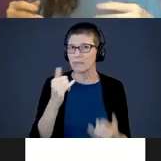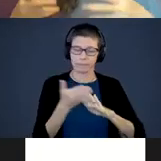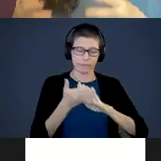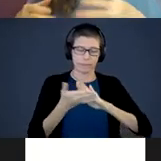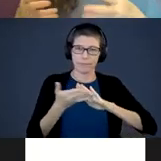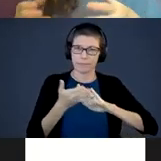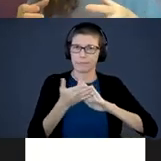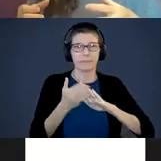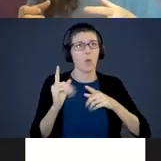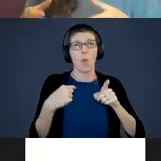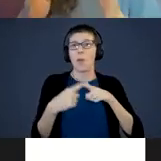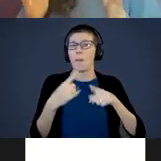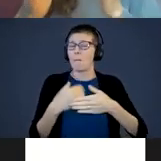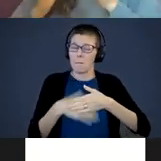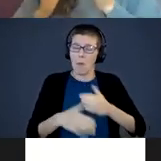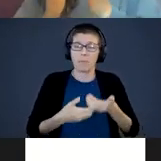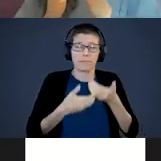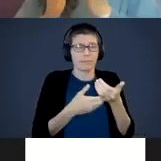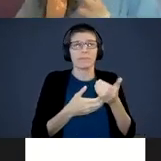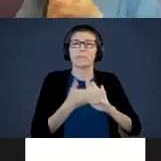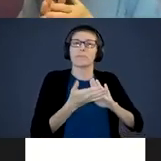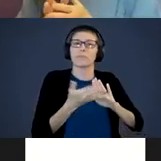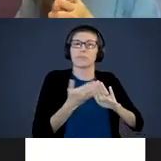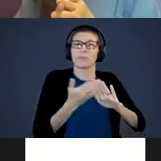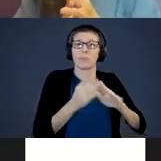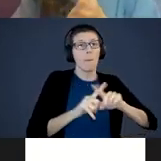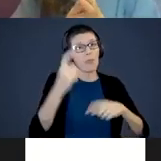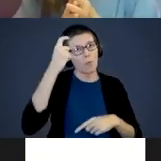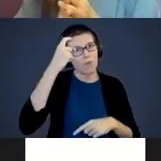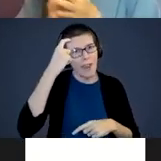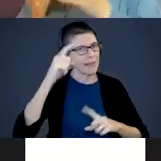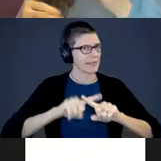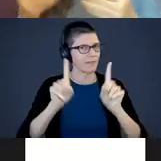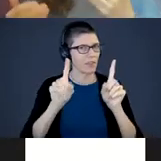the time that baby is born. But the brain is a different organ. The brain is functioning,